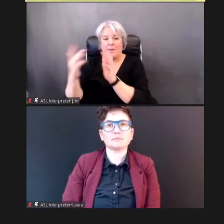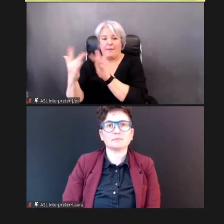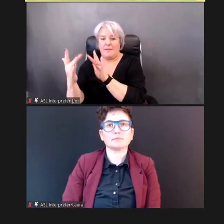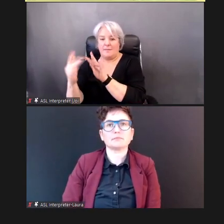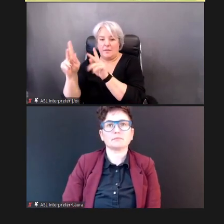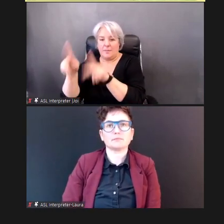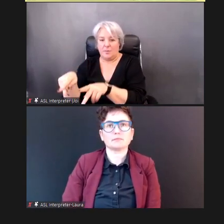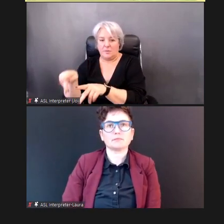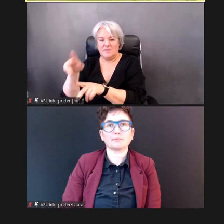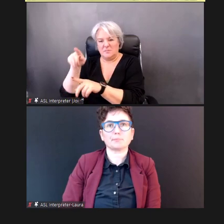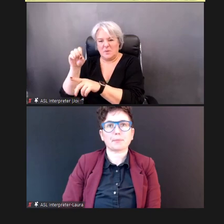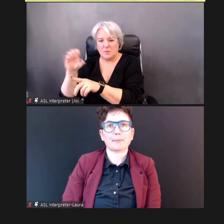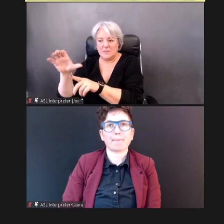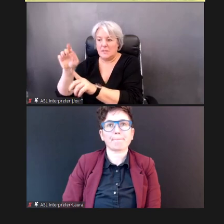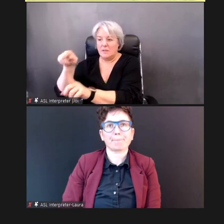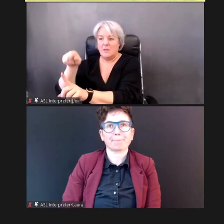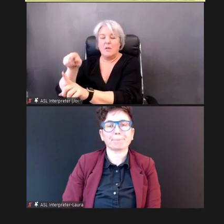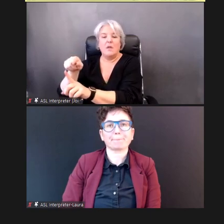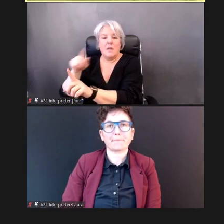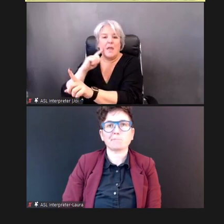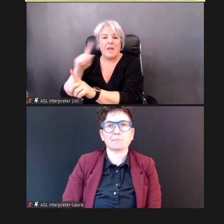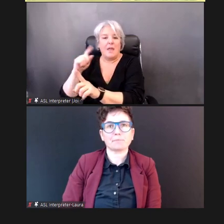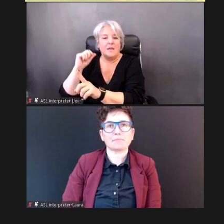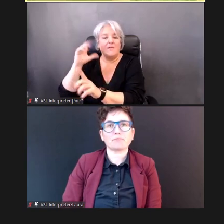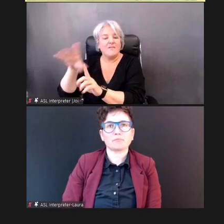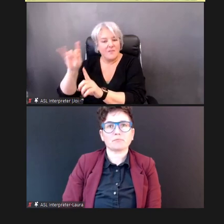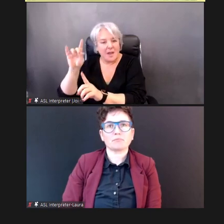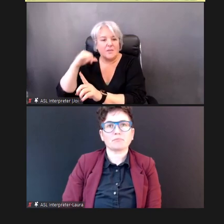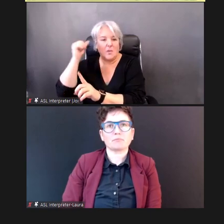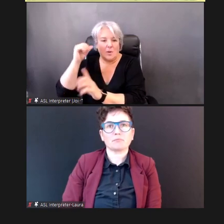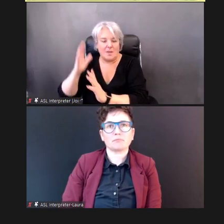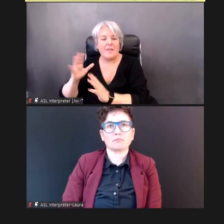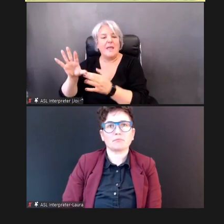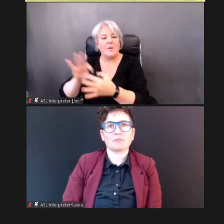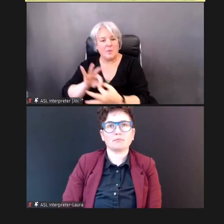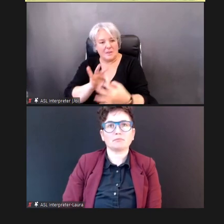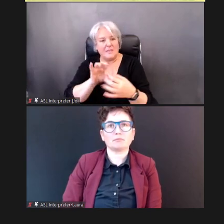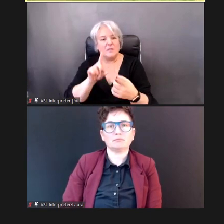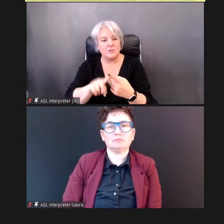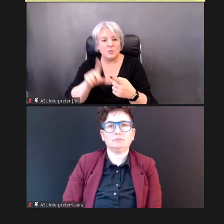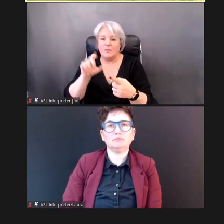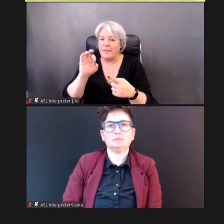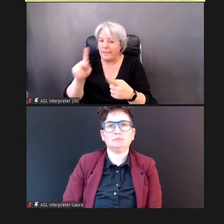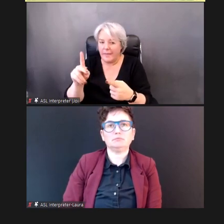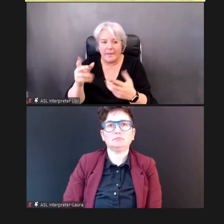It will take you to the link for your state's EHDI Coordinator, the